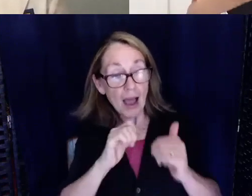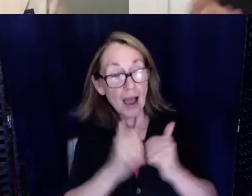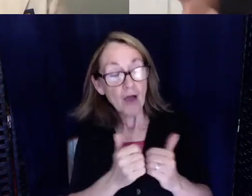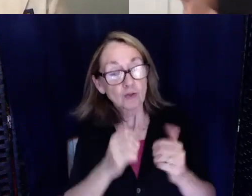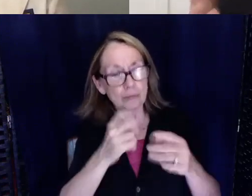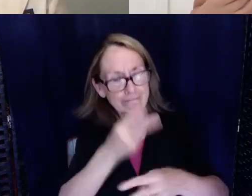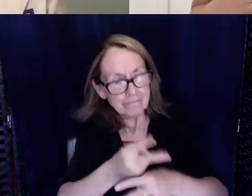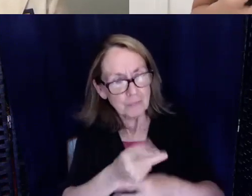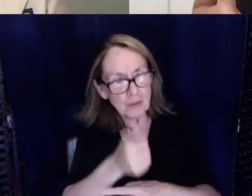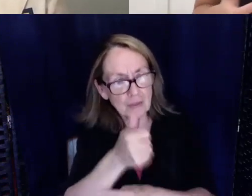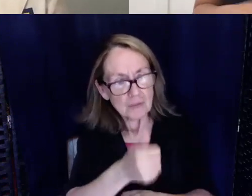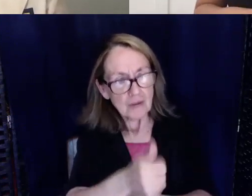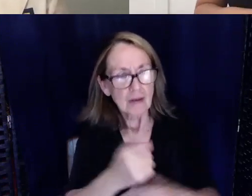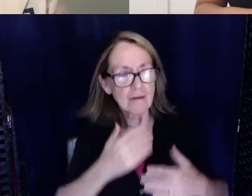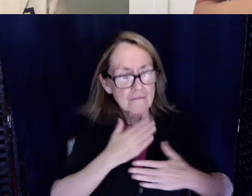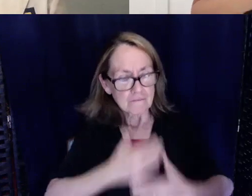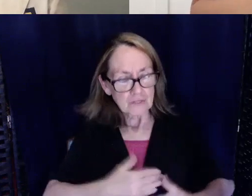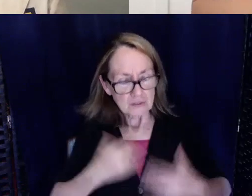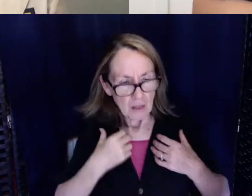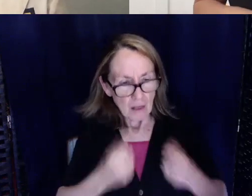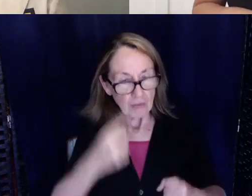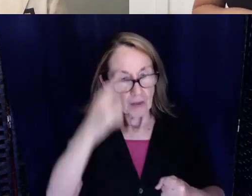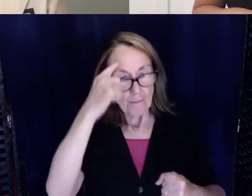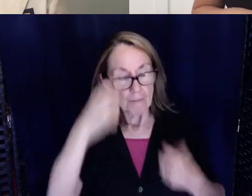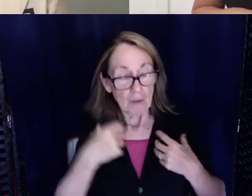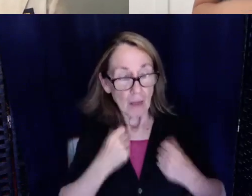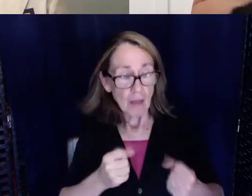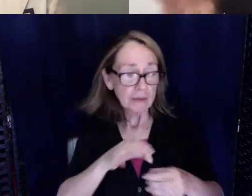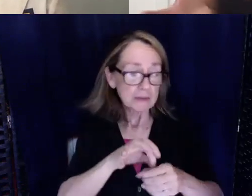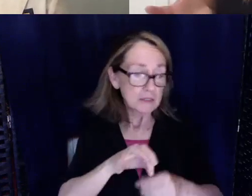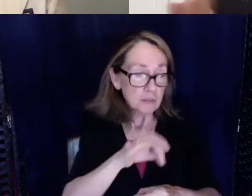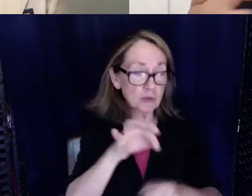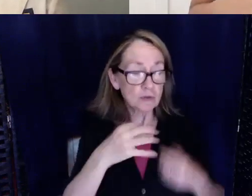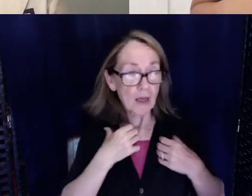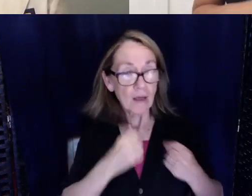physical health, their mental health, spiritual health, behavioral health.